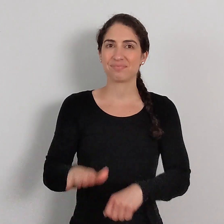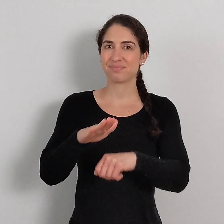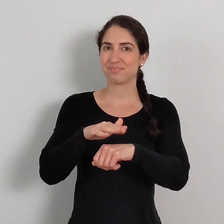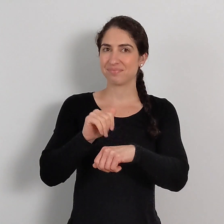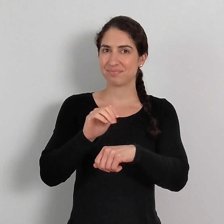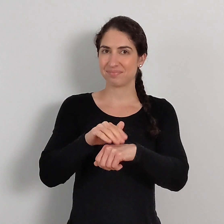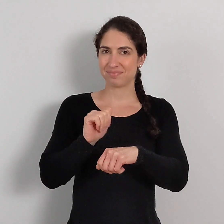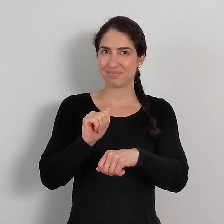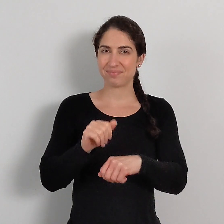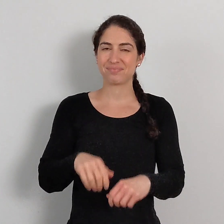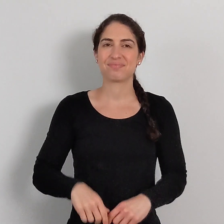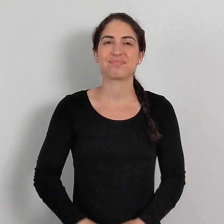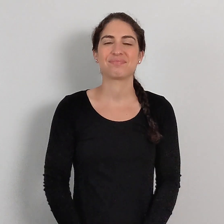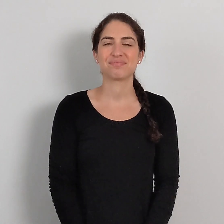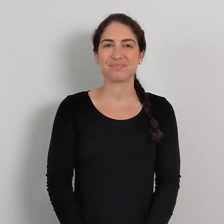PET